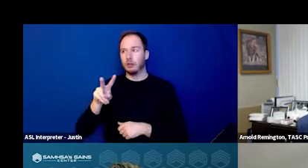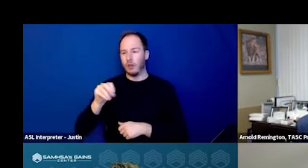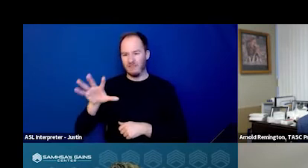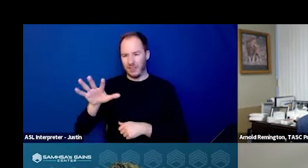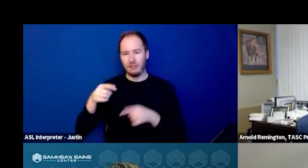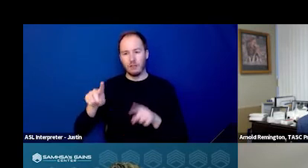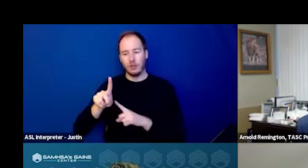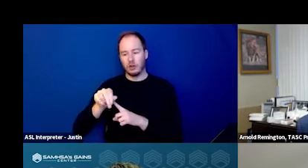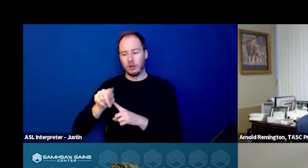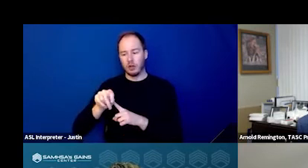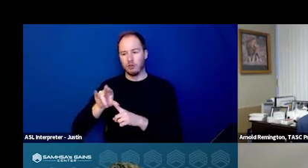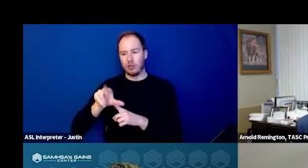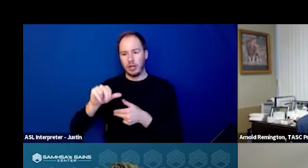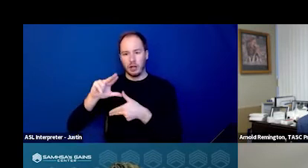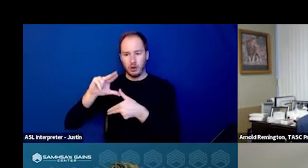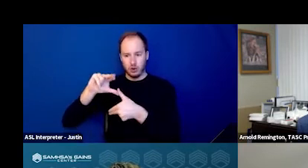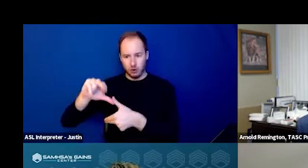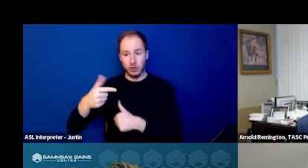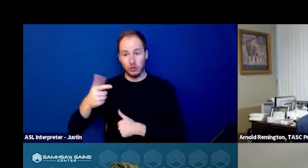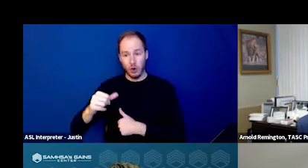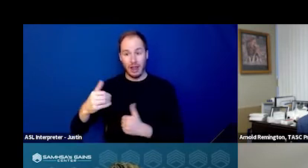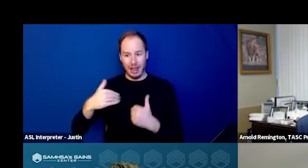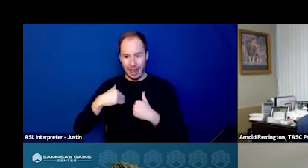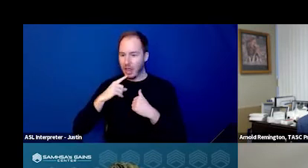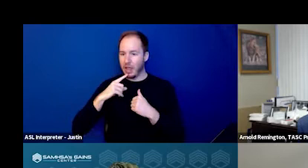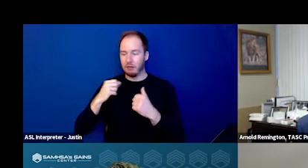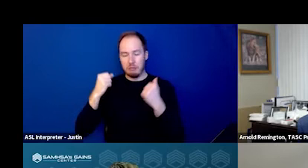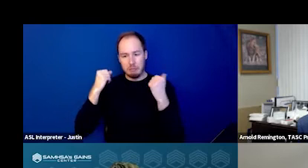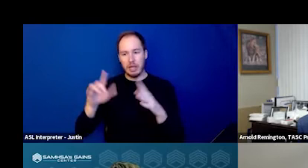Georgia had a flood of refugees from Louisiana,